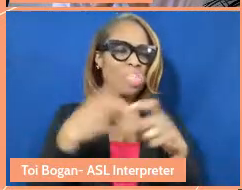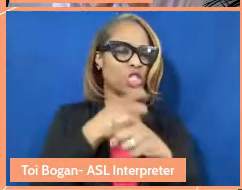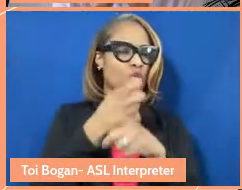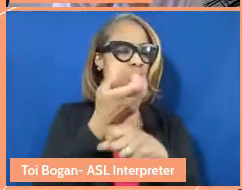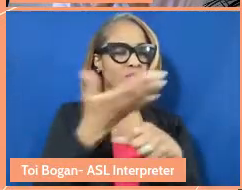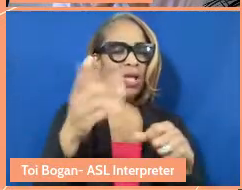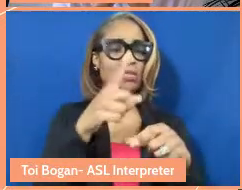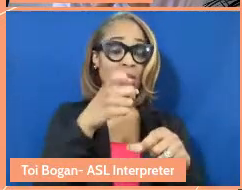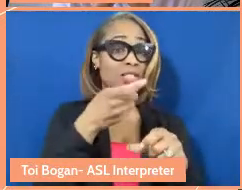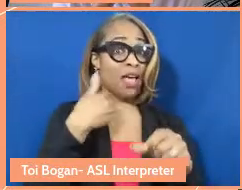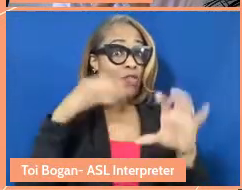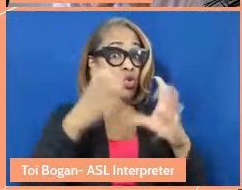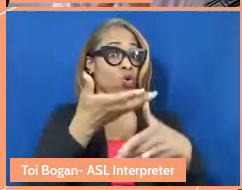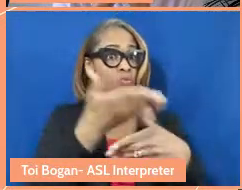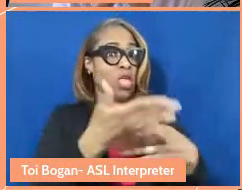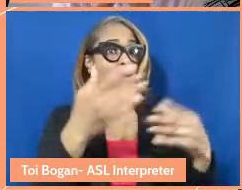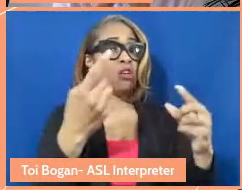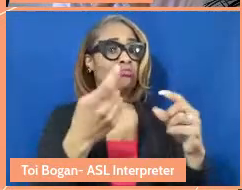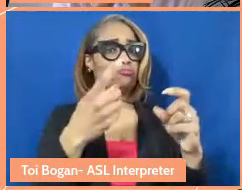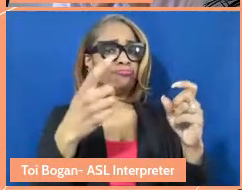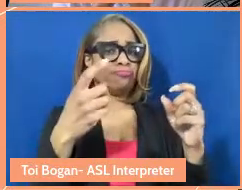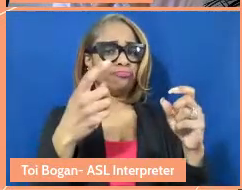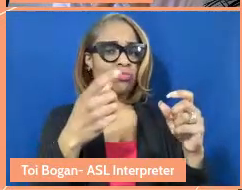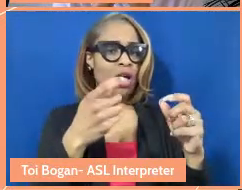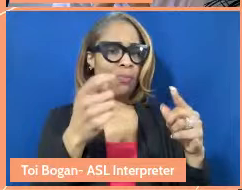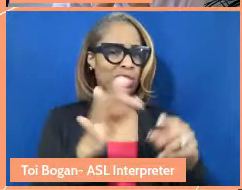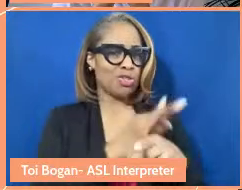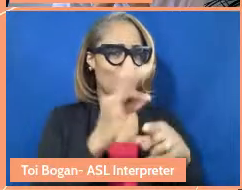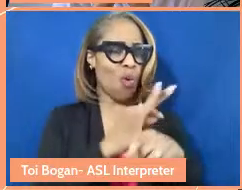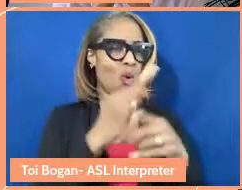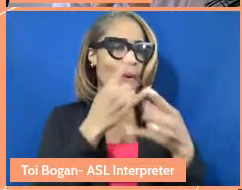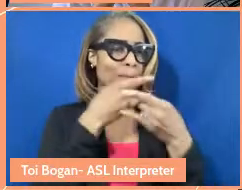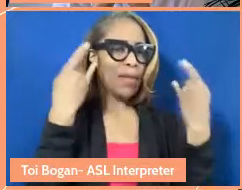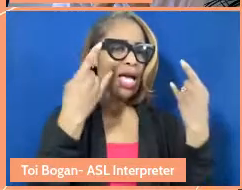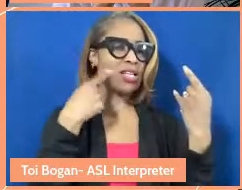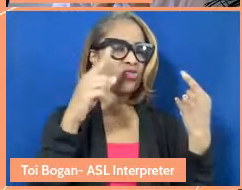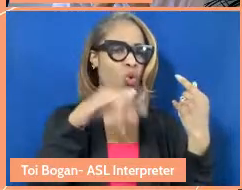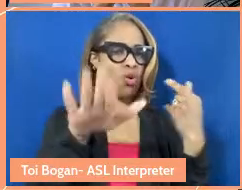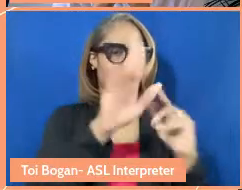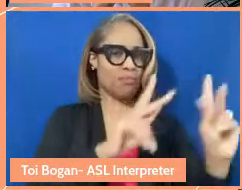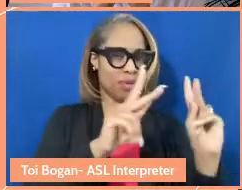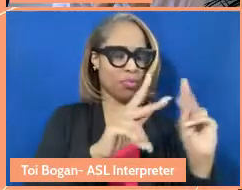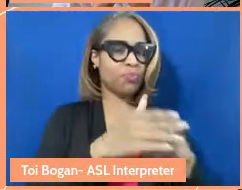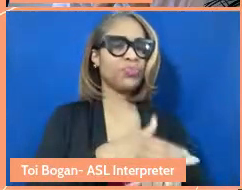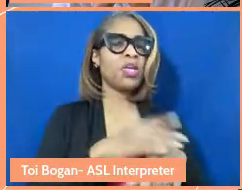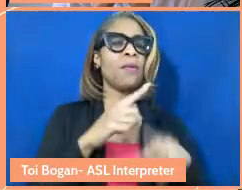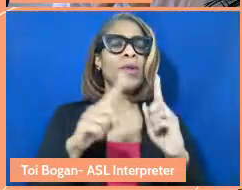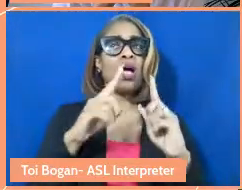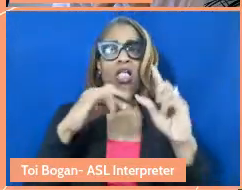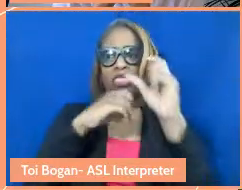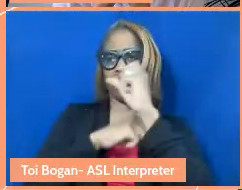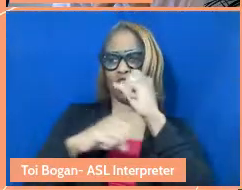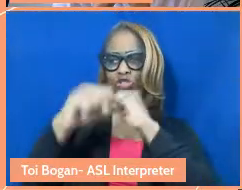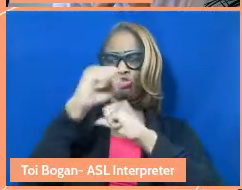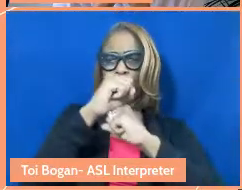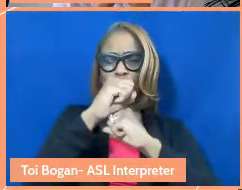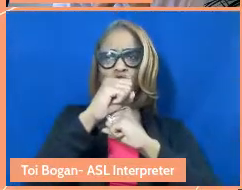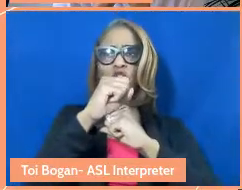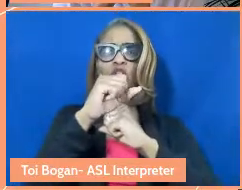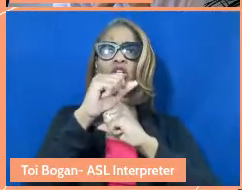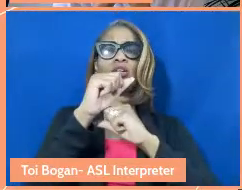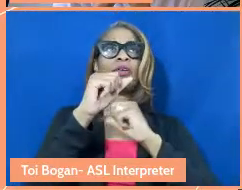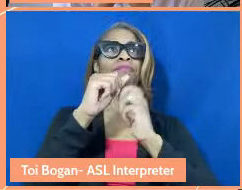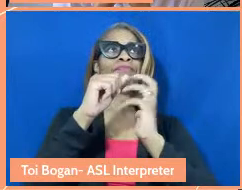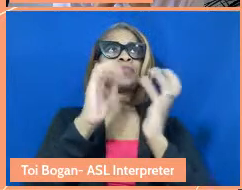citizens. And I think it's so important this structure of thinking of the groups that